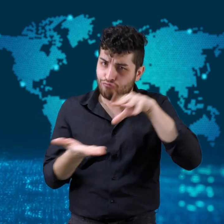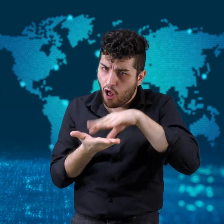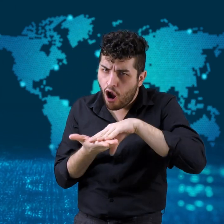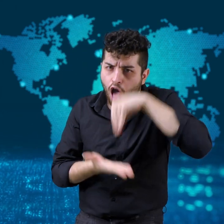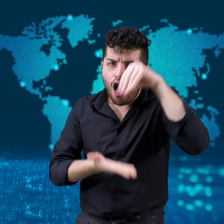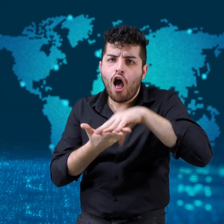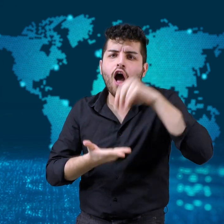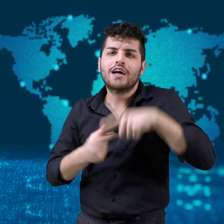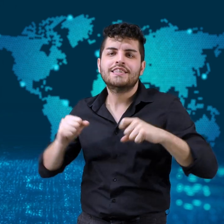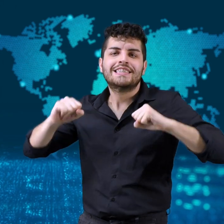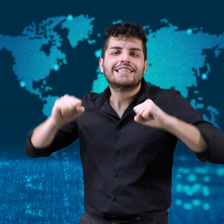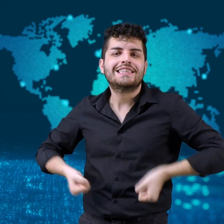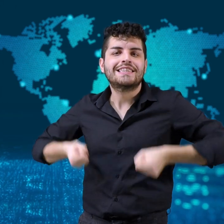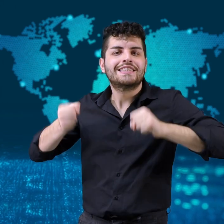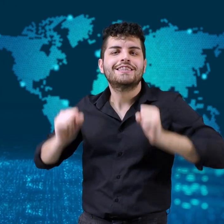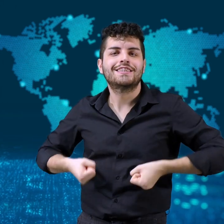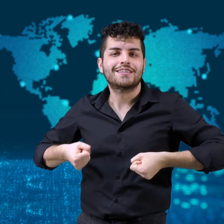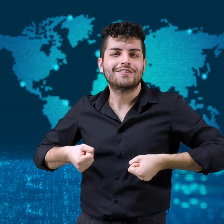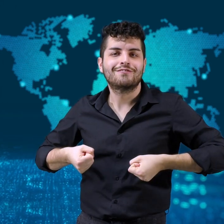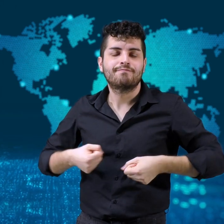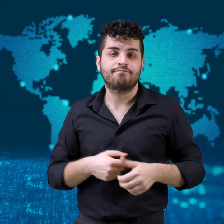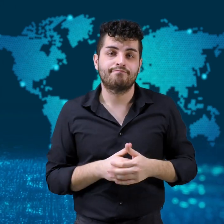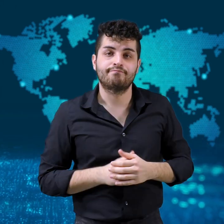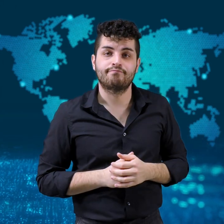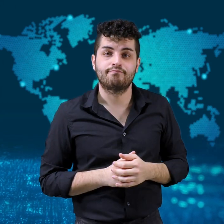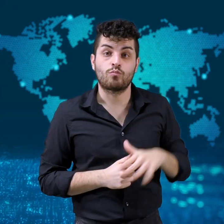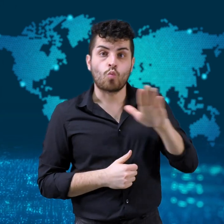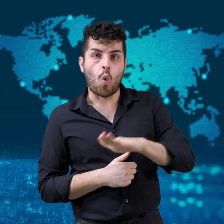and learned to ski.